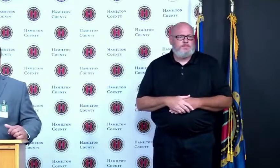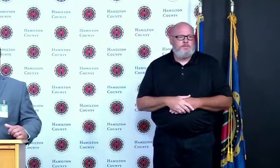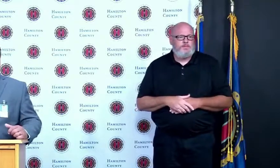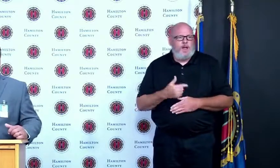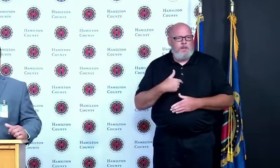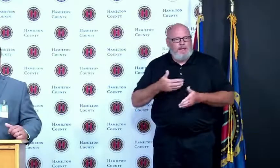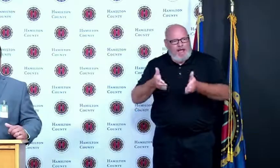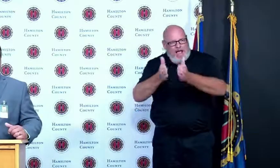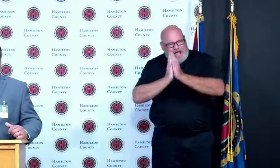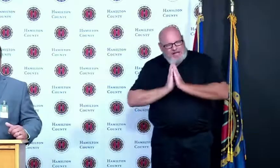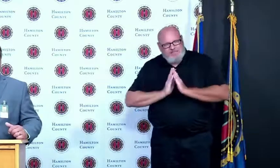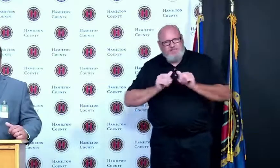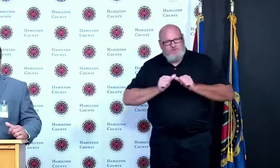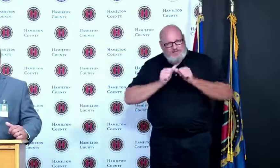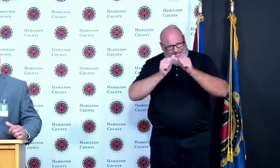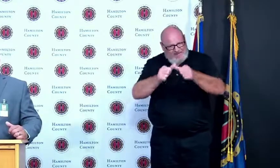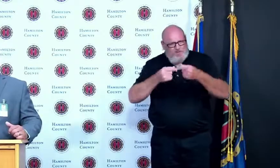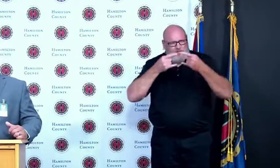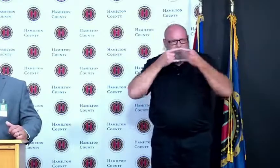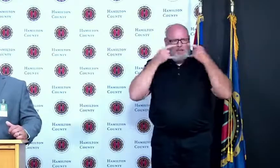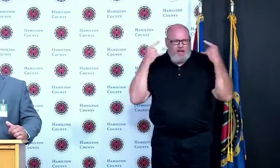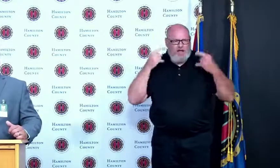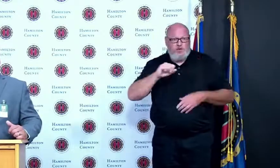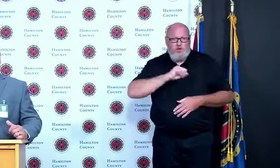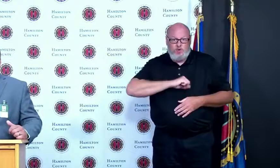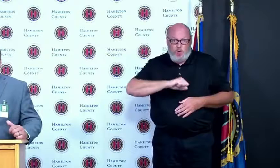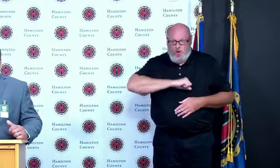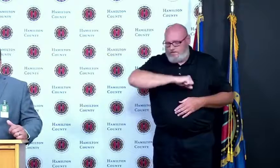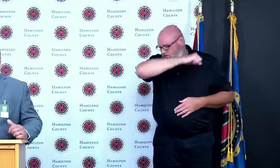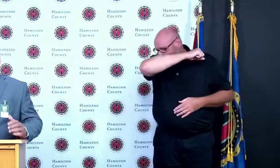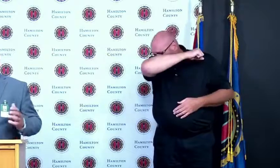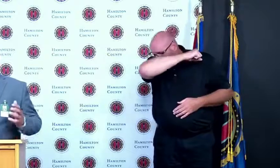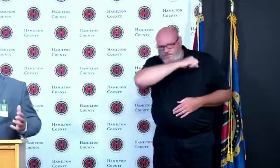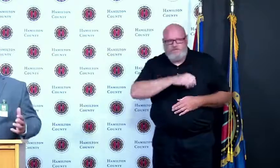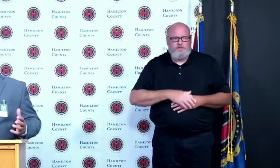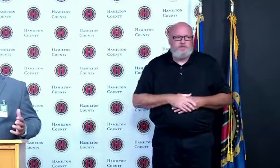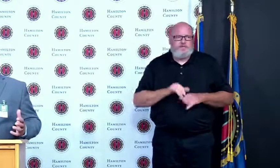continue to keep sick at home continue to do the things that we know like hand washing